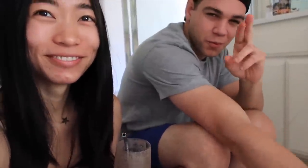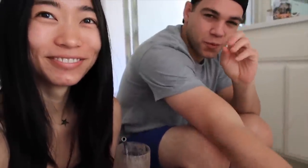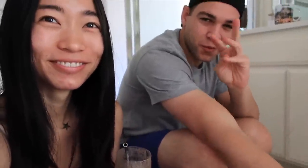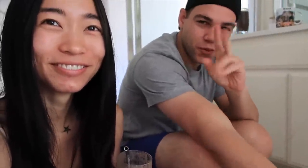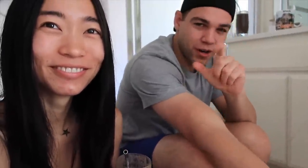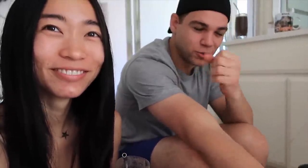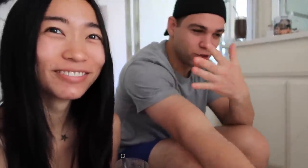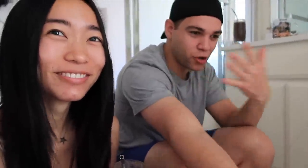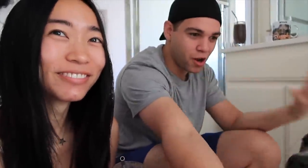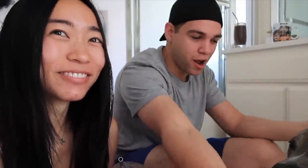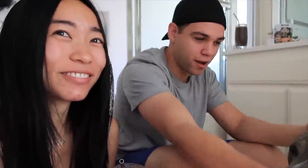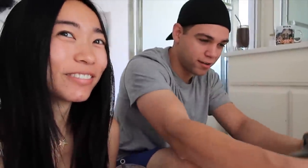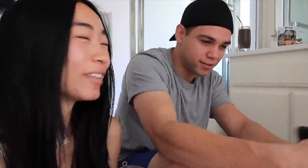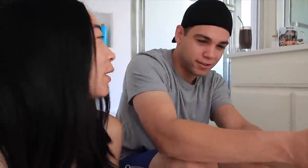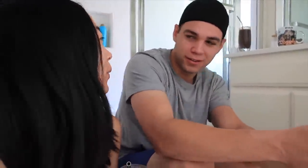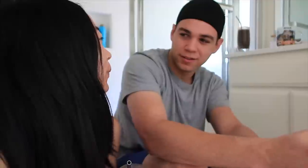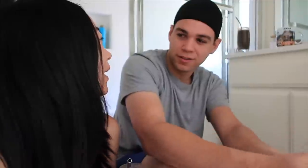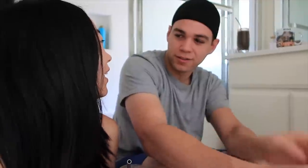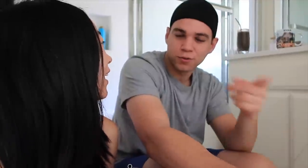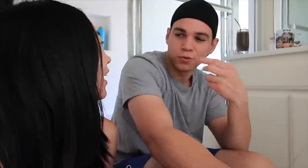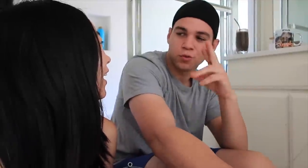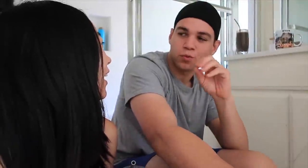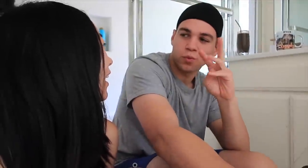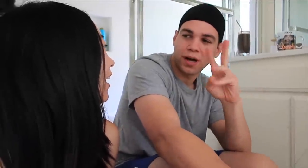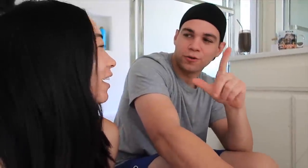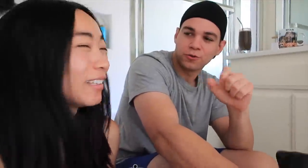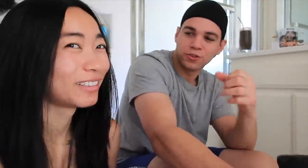R: She growls a lot What? Growls a lot